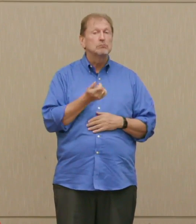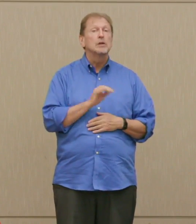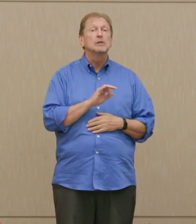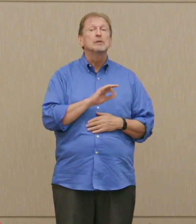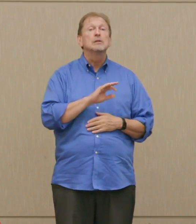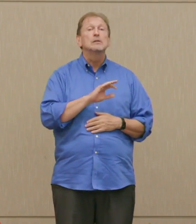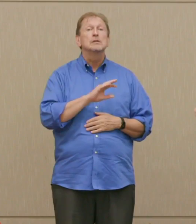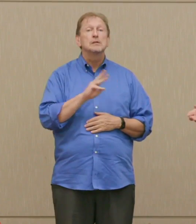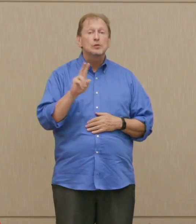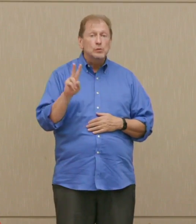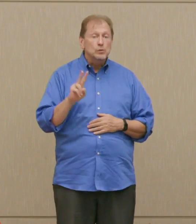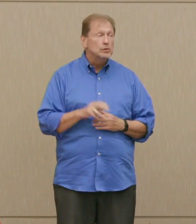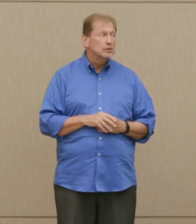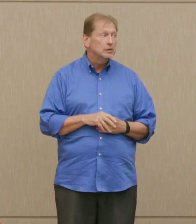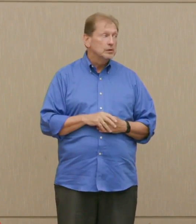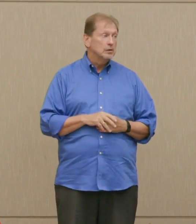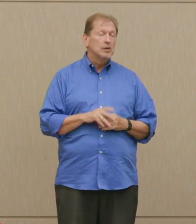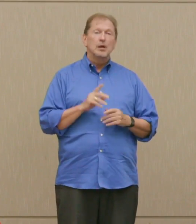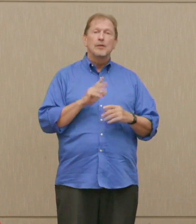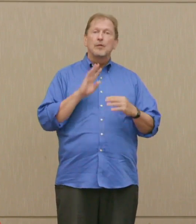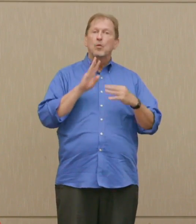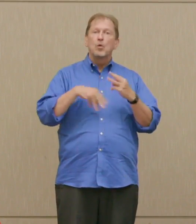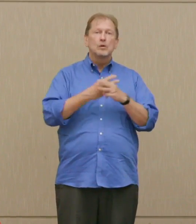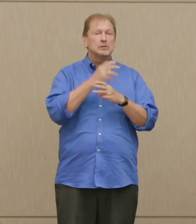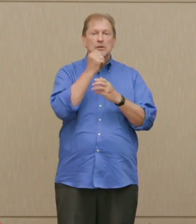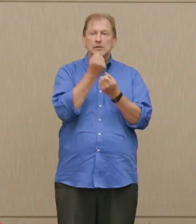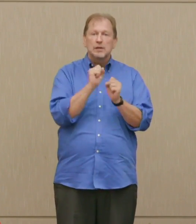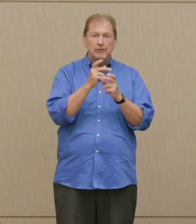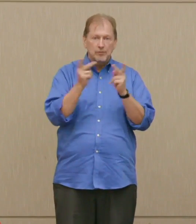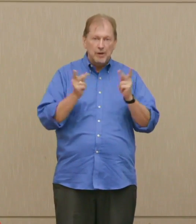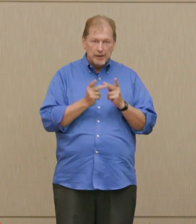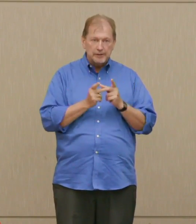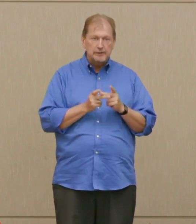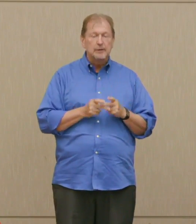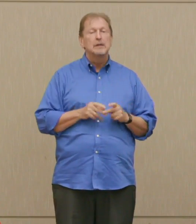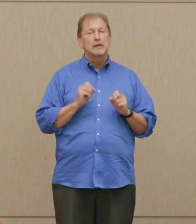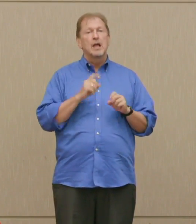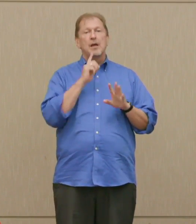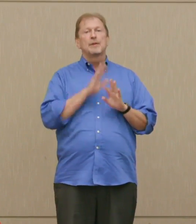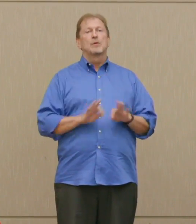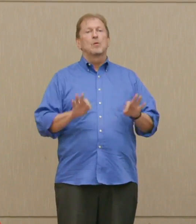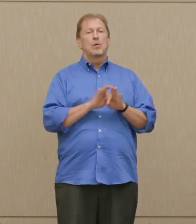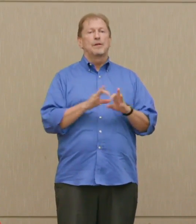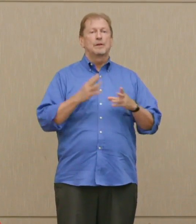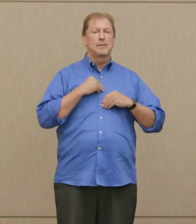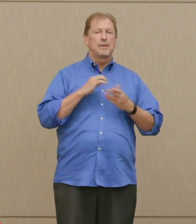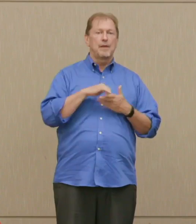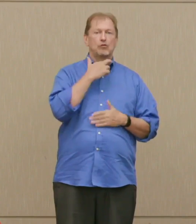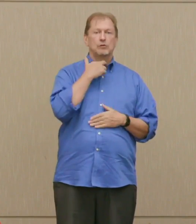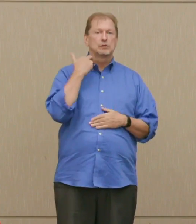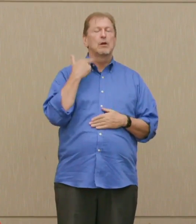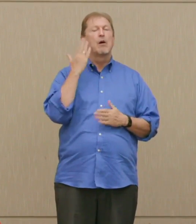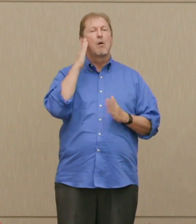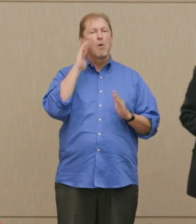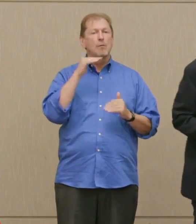But the world is at stake, so it can be worth taking that risk and I hope others will do